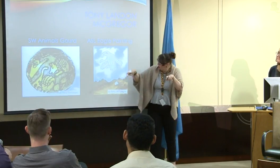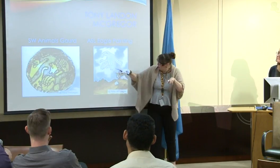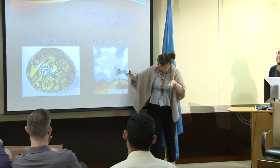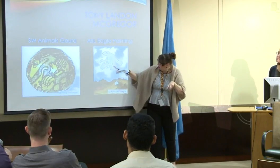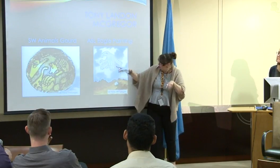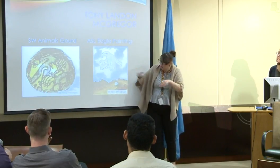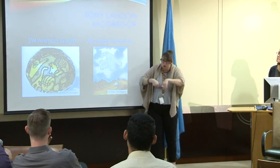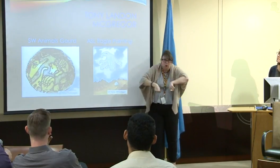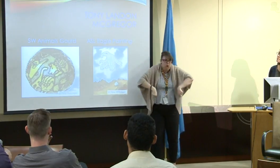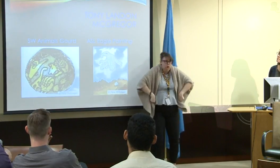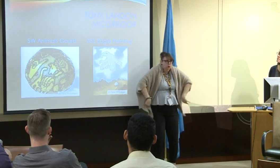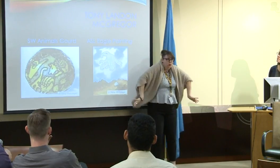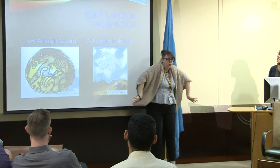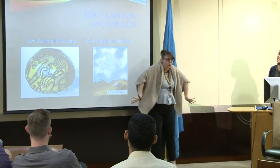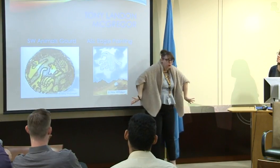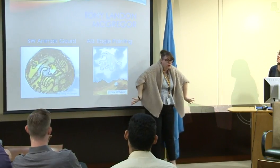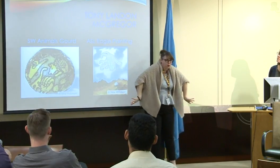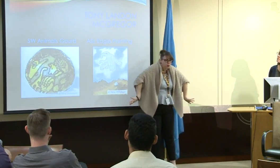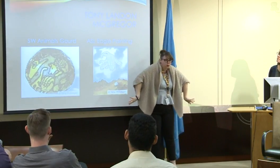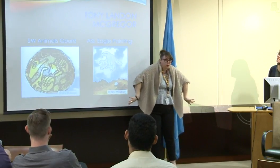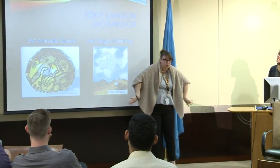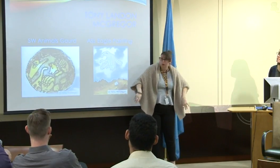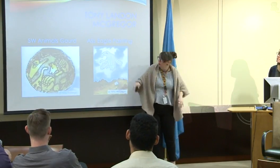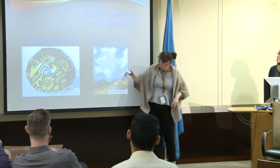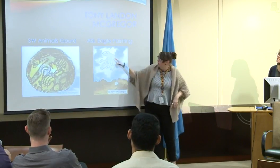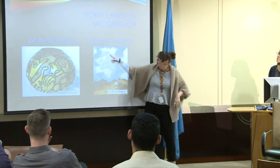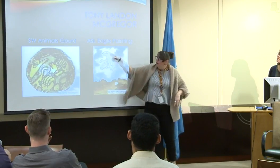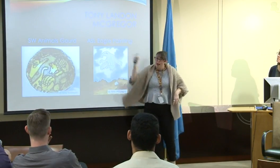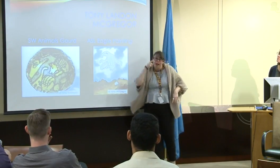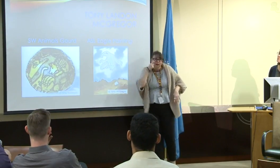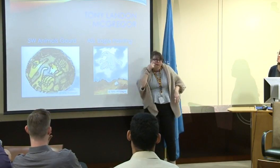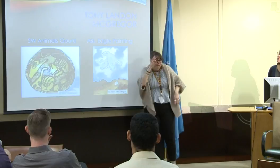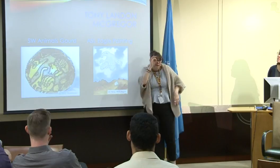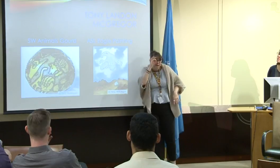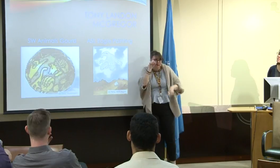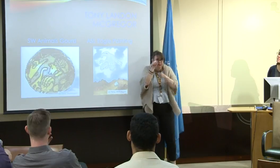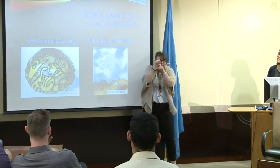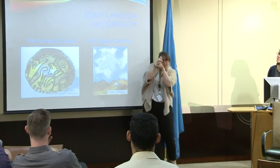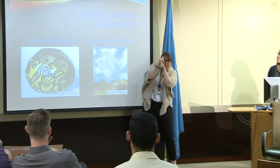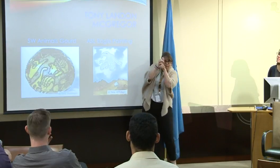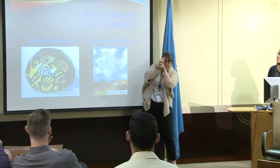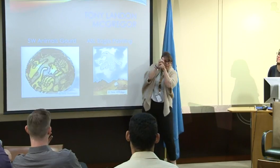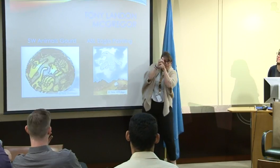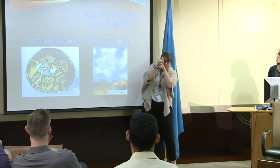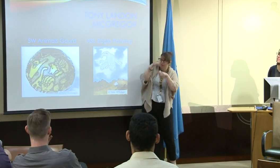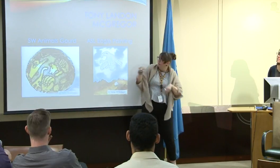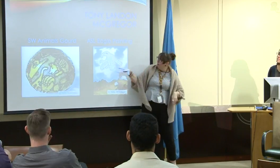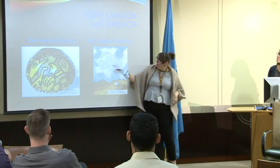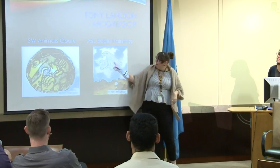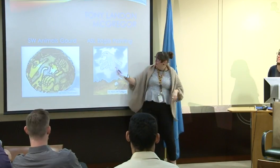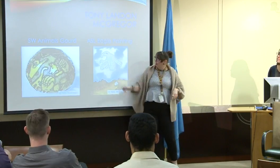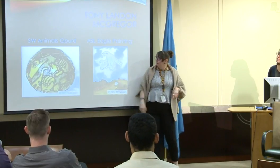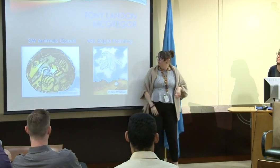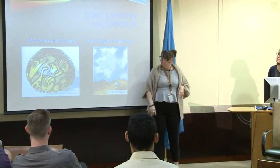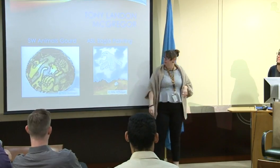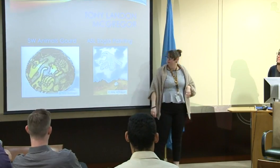that show not the word "eagle" but the forms of the wings, the claws,